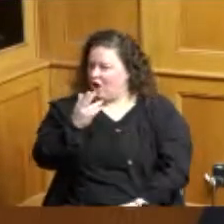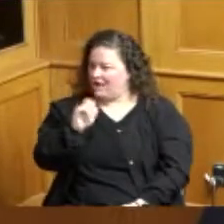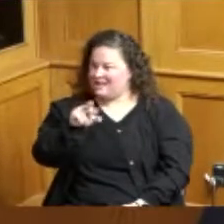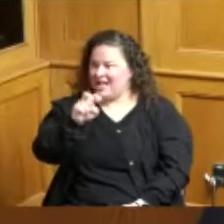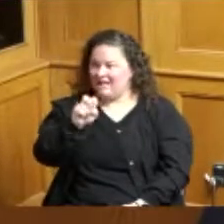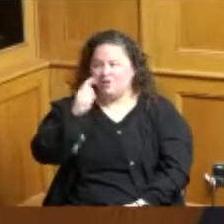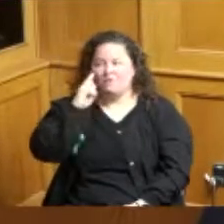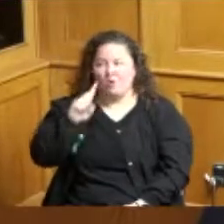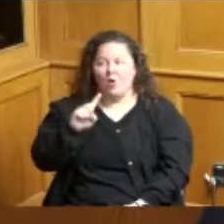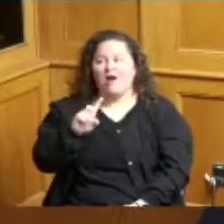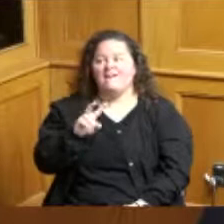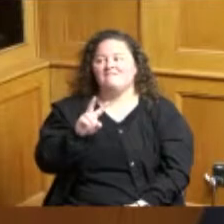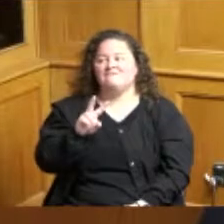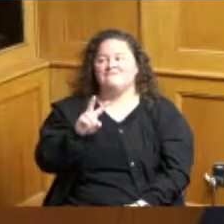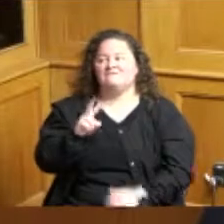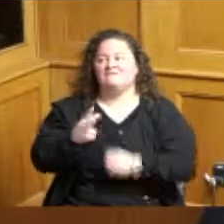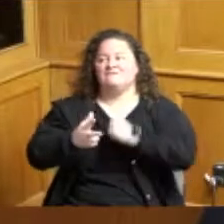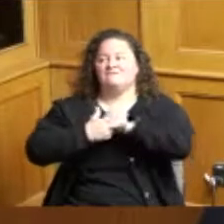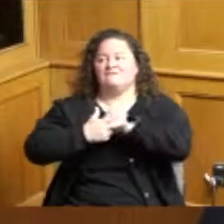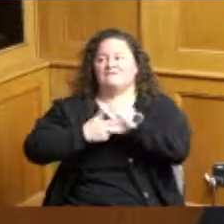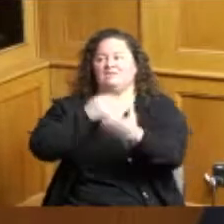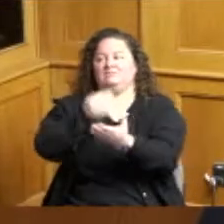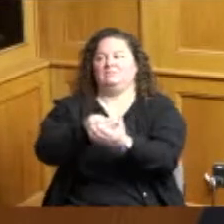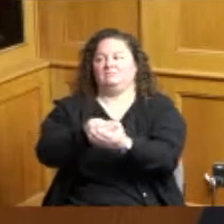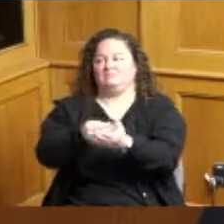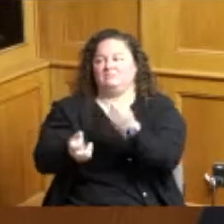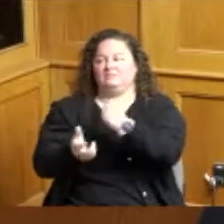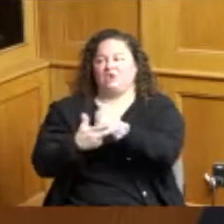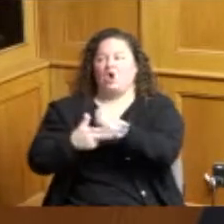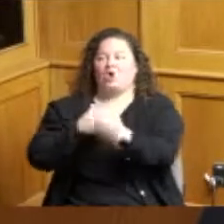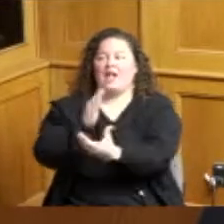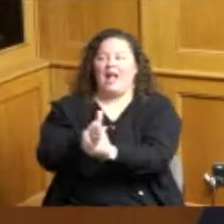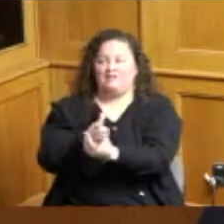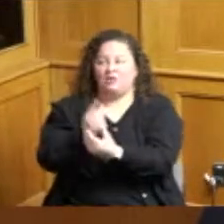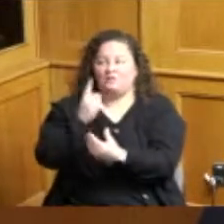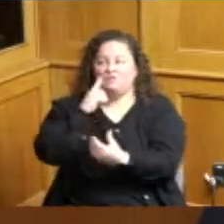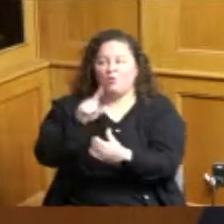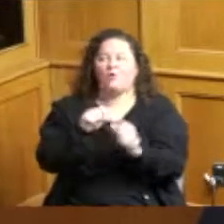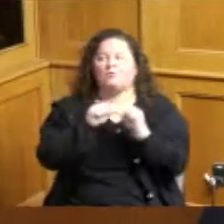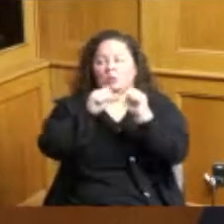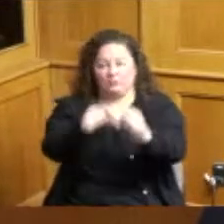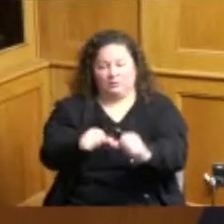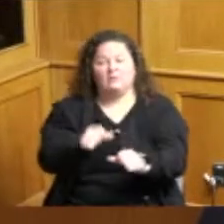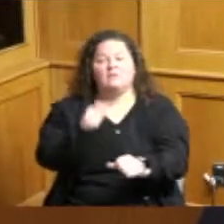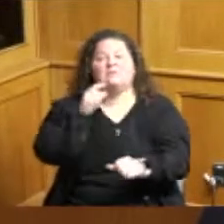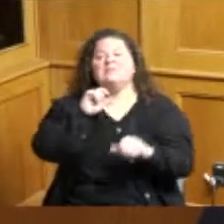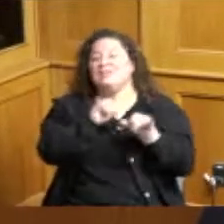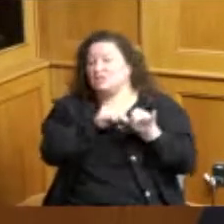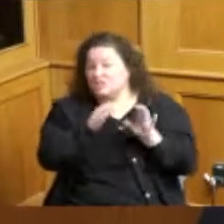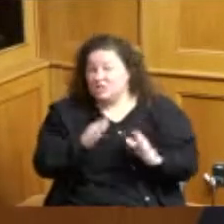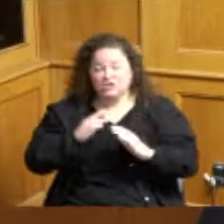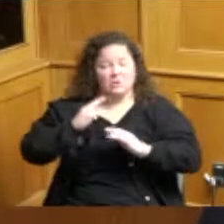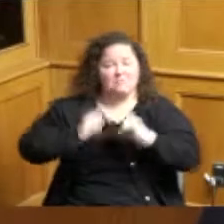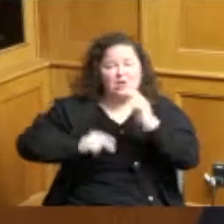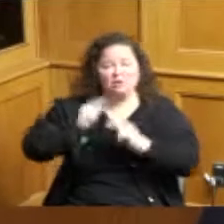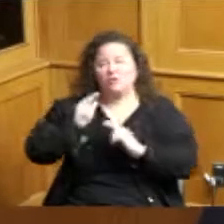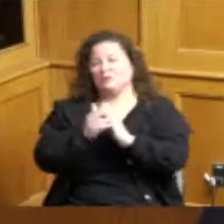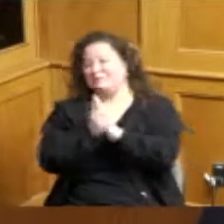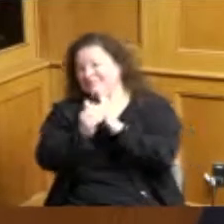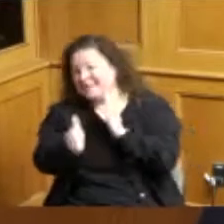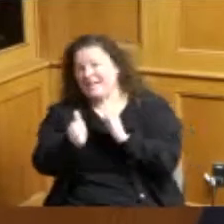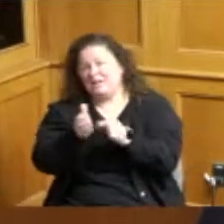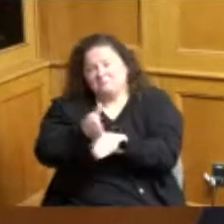fire prevention officials architects engineers builders trades people design professionals